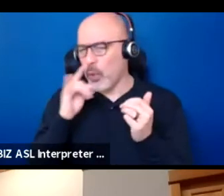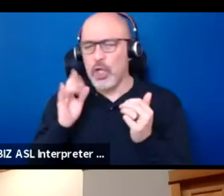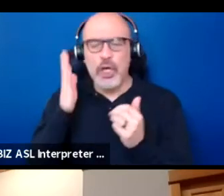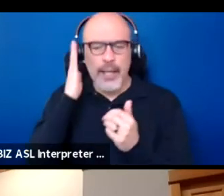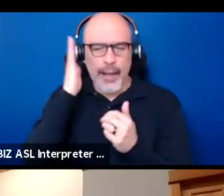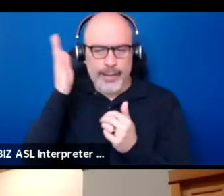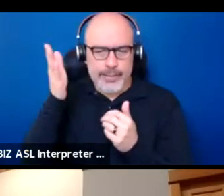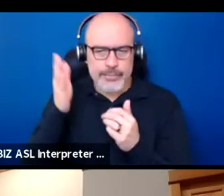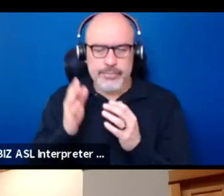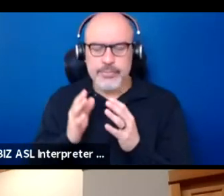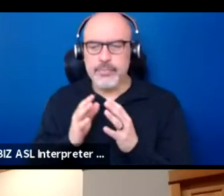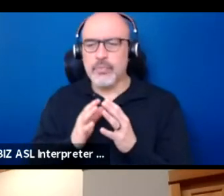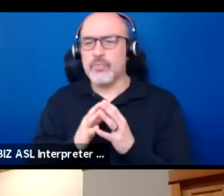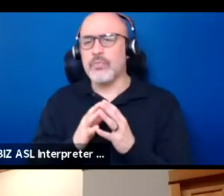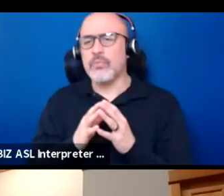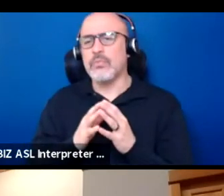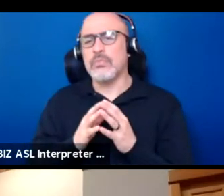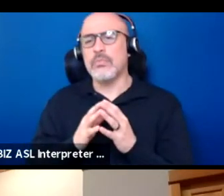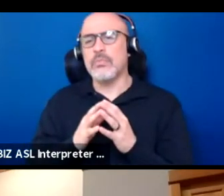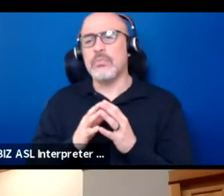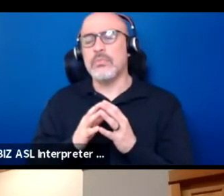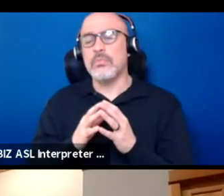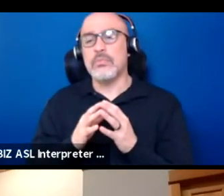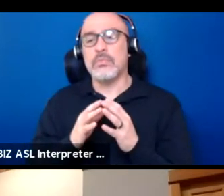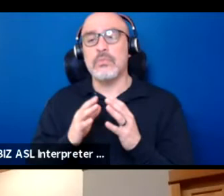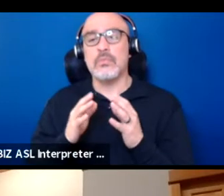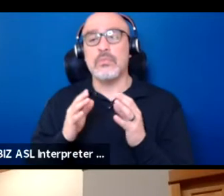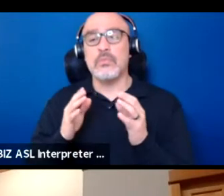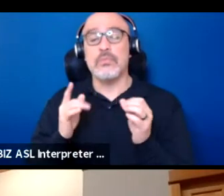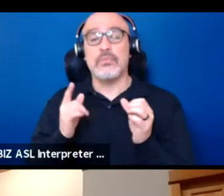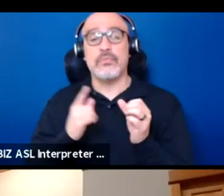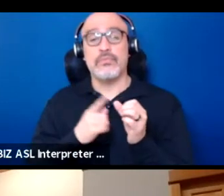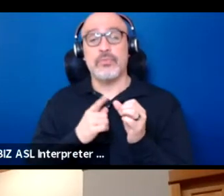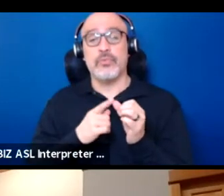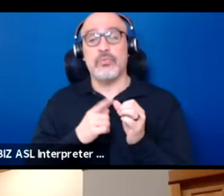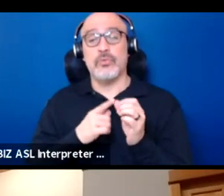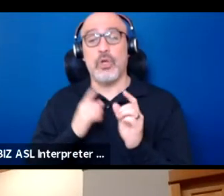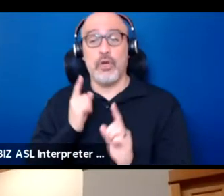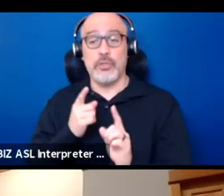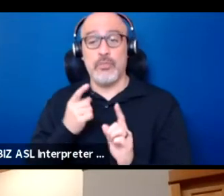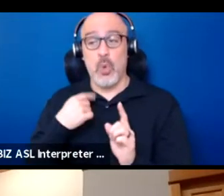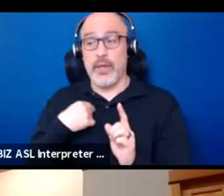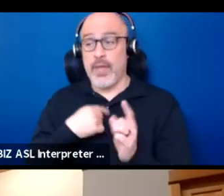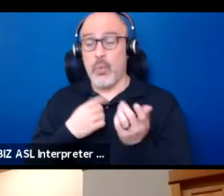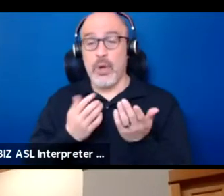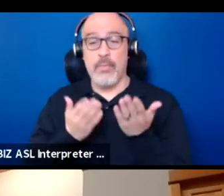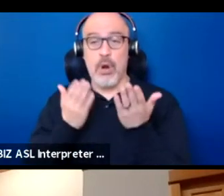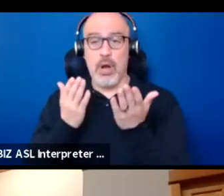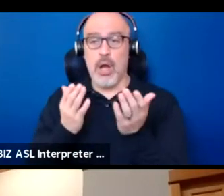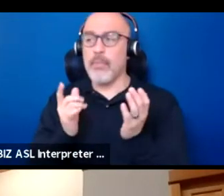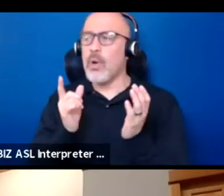And that first point that we brought up which is who defines theater,